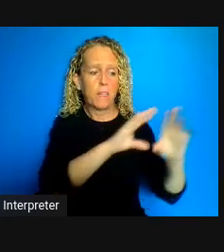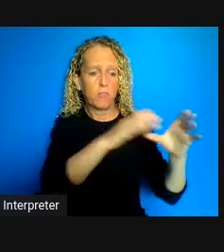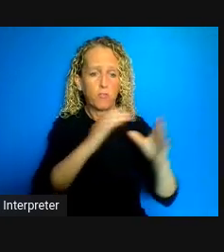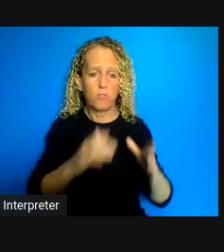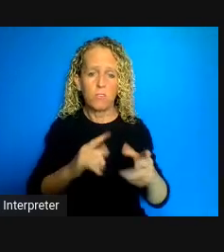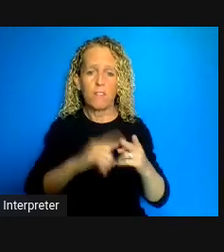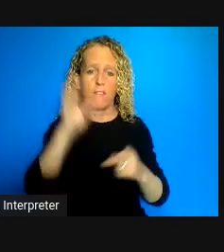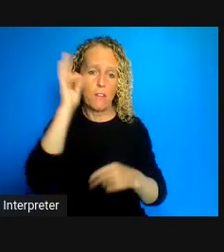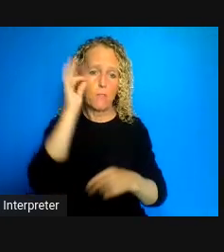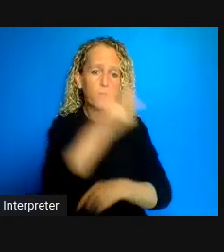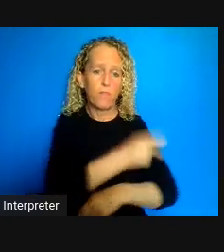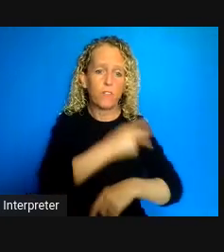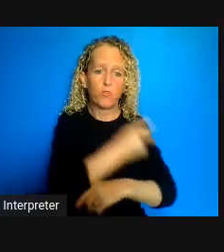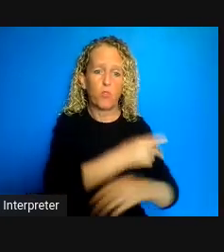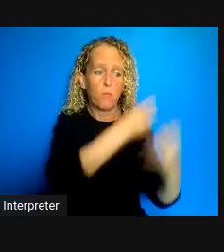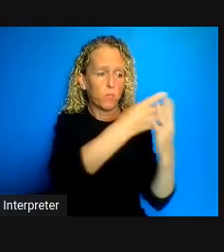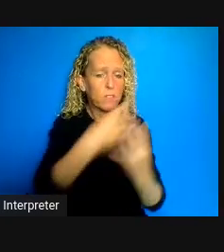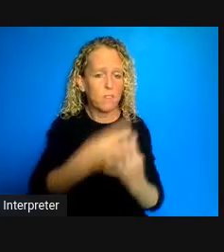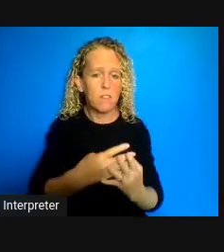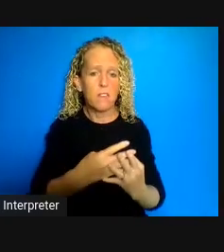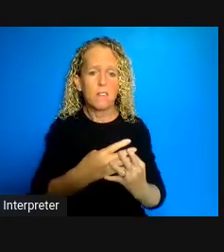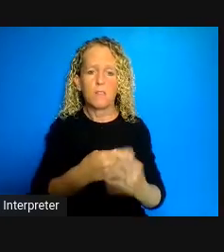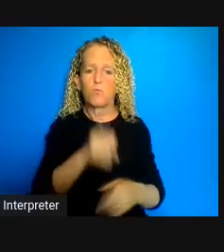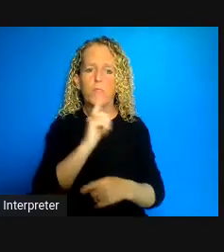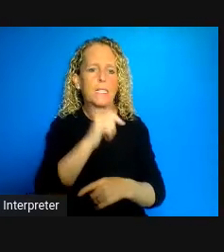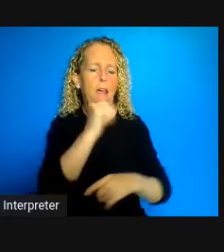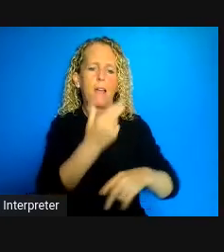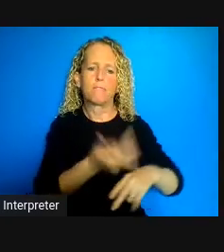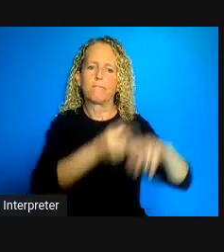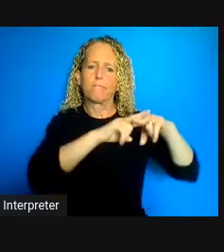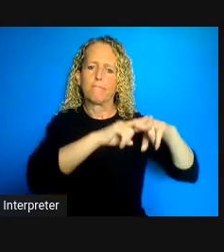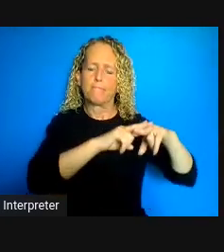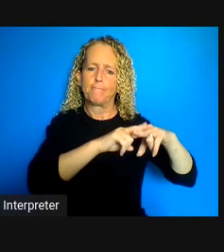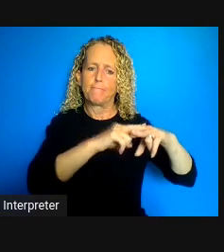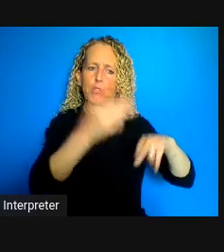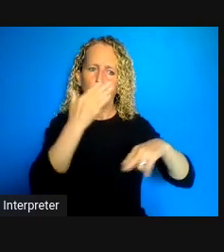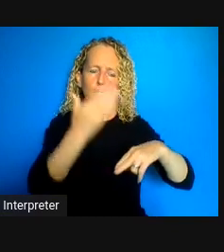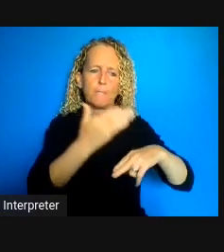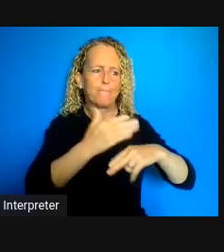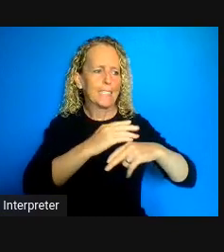challenge that the pandemic has raised has lead some to say you know it this is